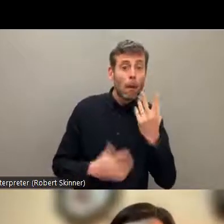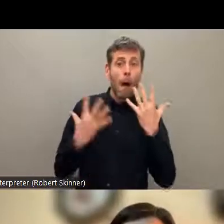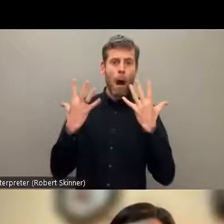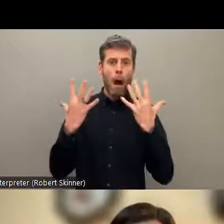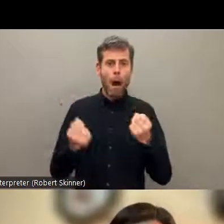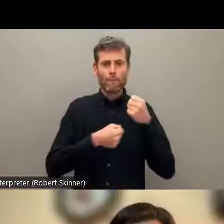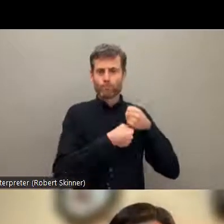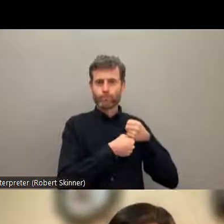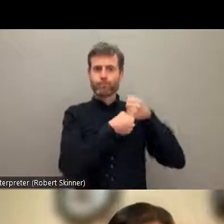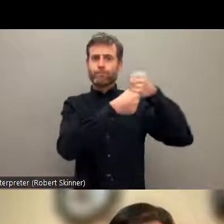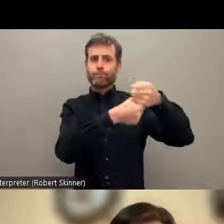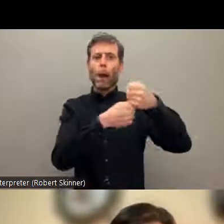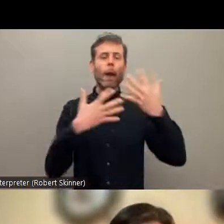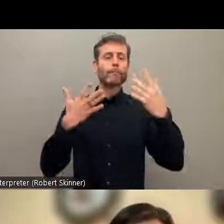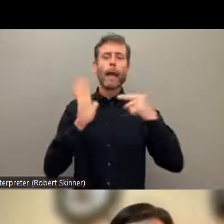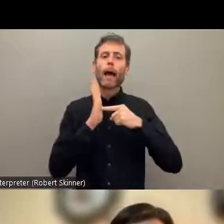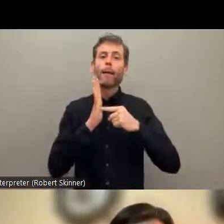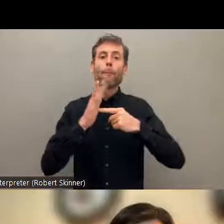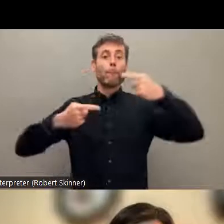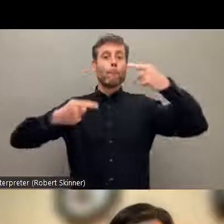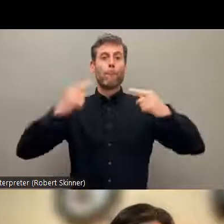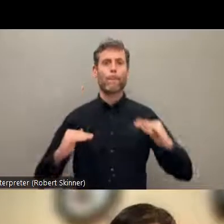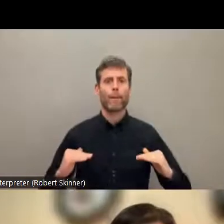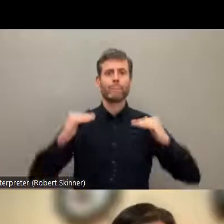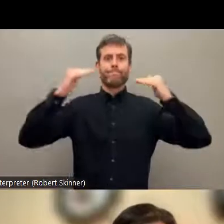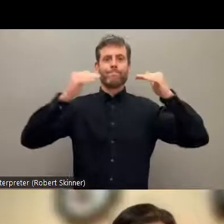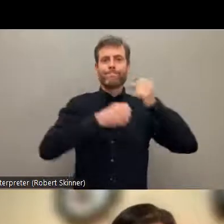their status are not in the mainstream and that is why we realize that there